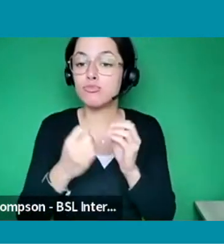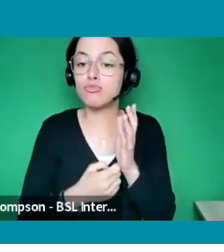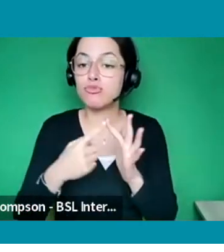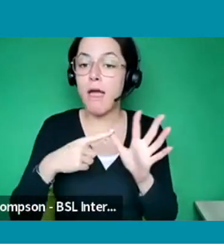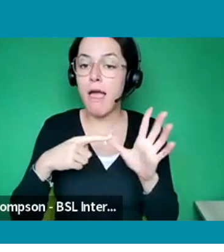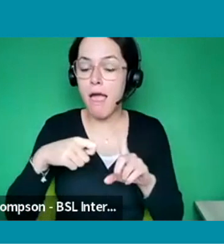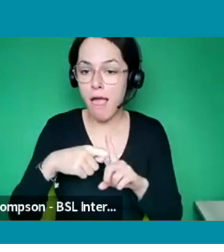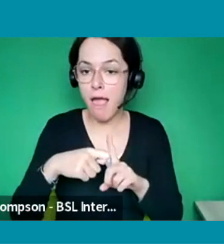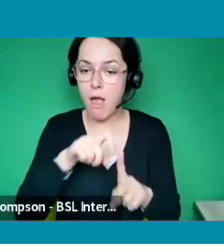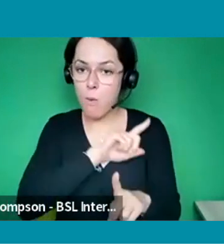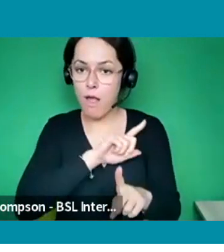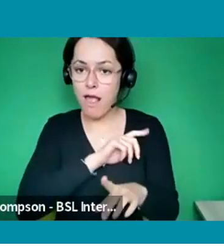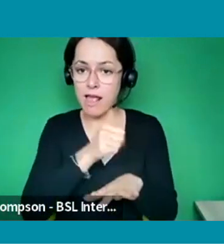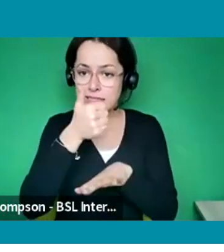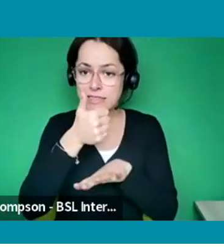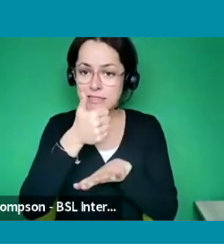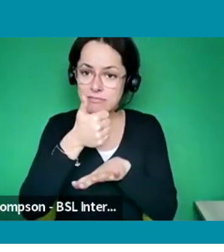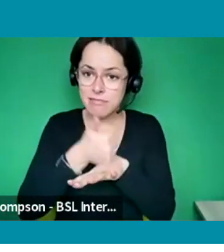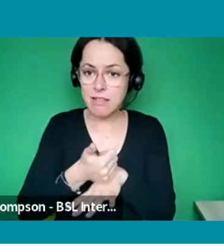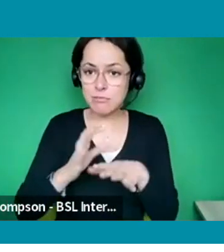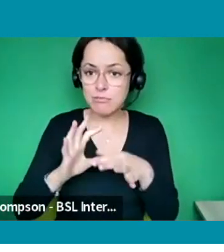and networks and can use career coaching to help you.